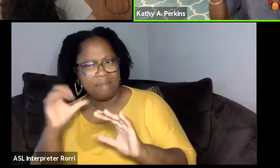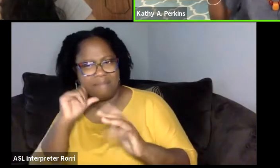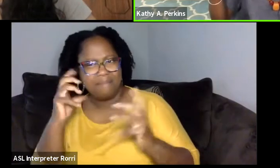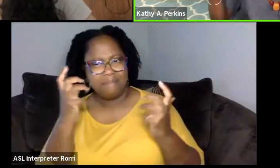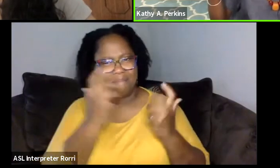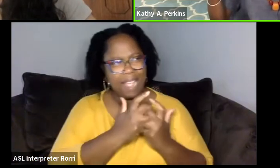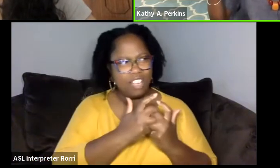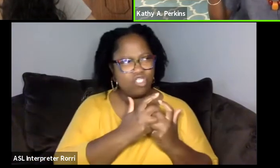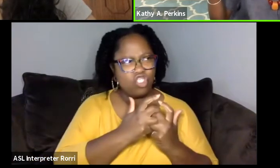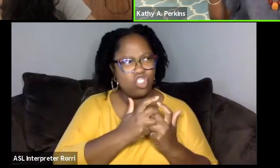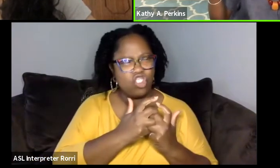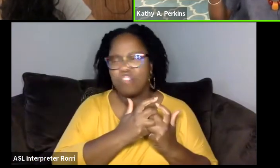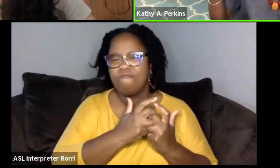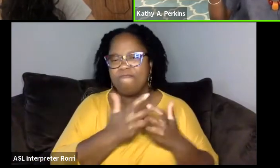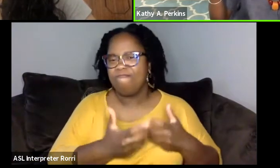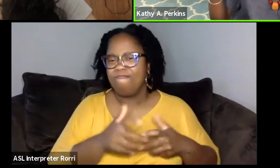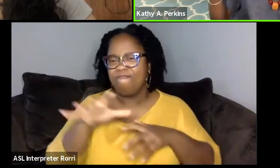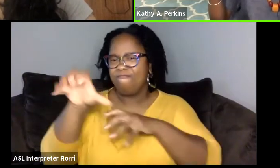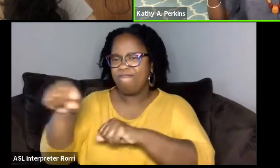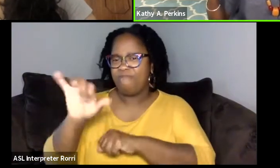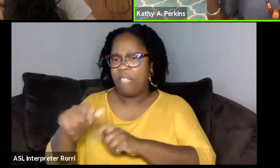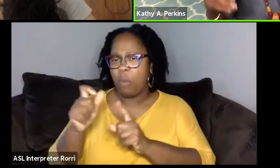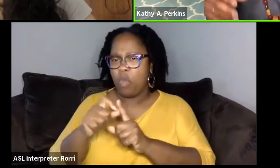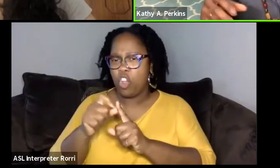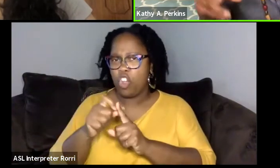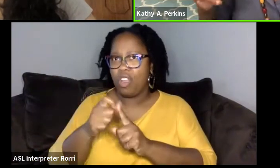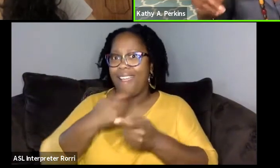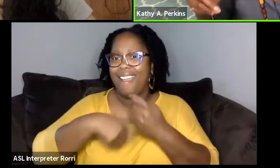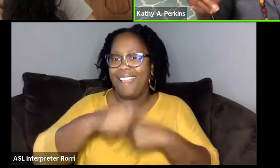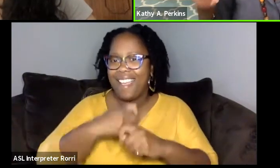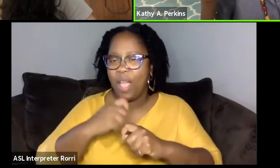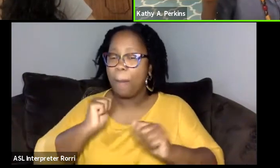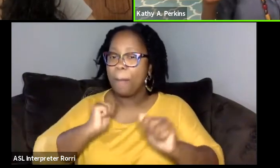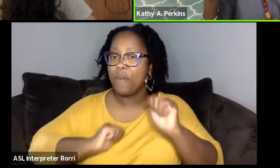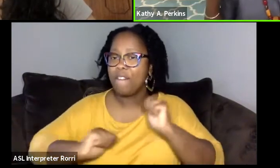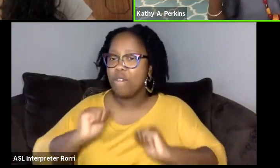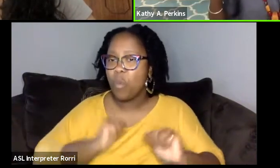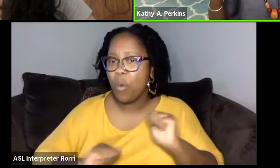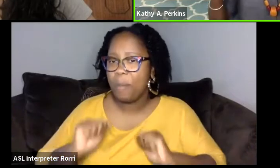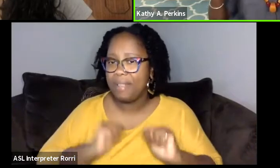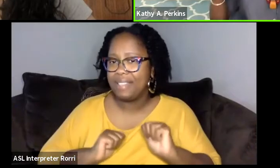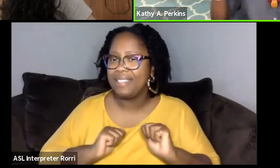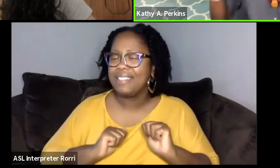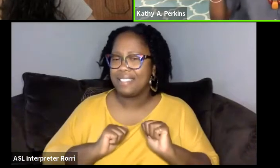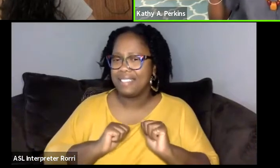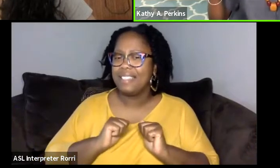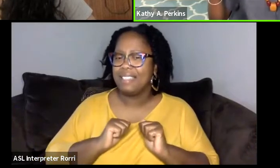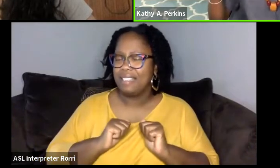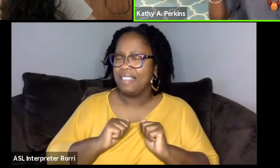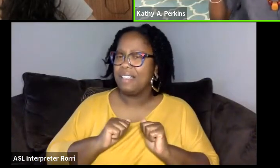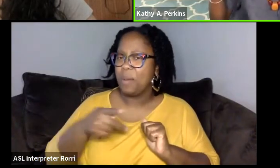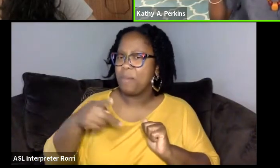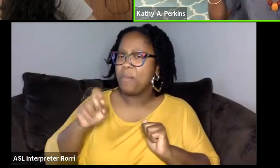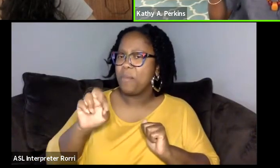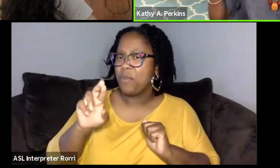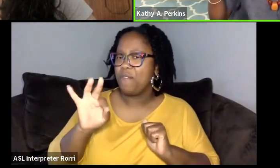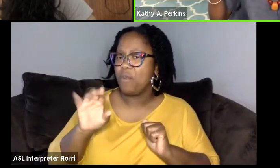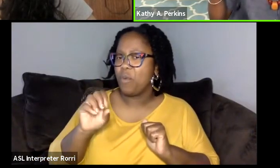Because it's been difficult for me to- when I started saying playwrights, I have a difficult time finding people.